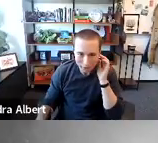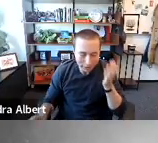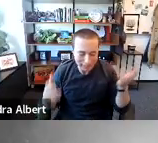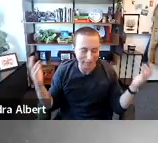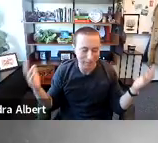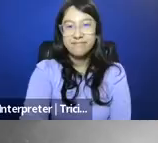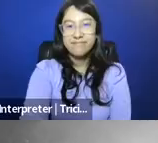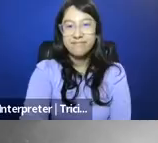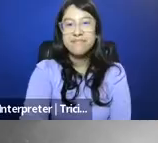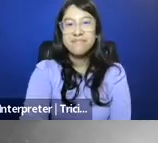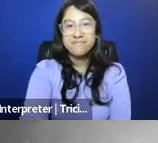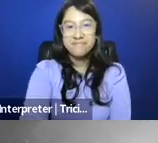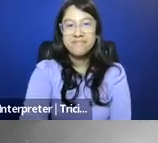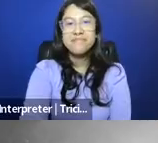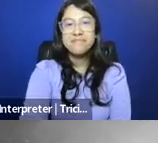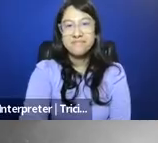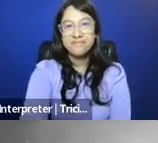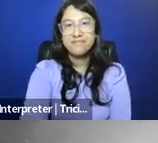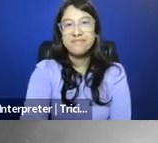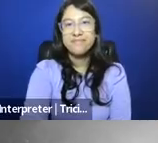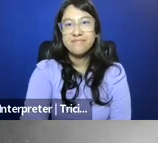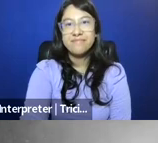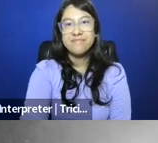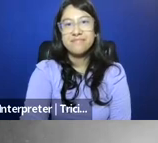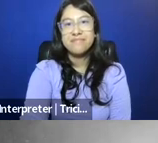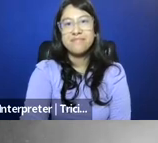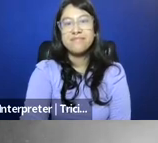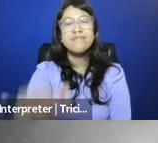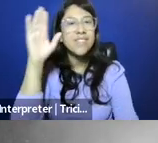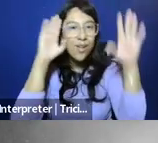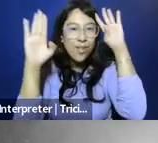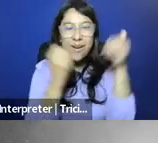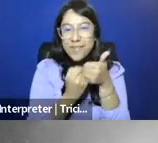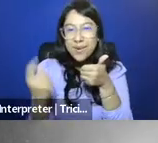Hello, everyone. Welcome, we're so excited to be here with y'all,